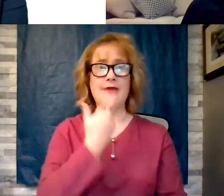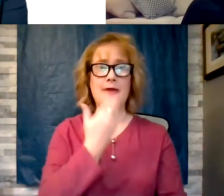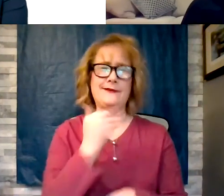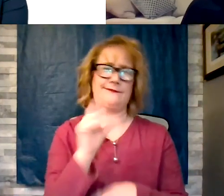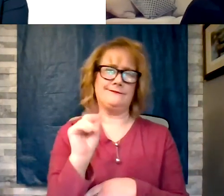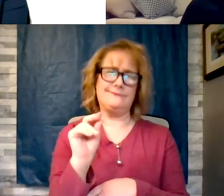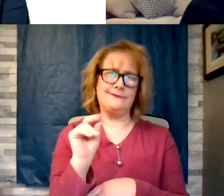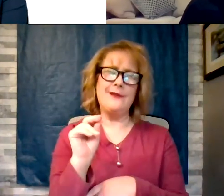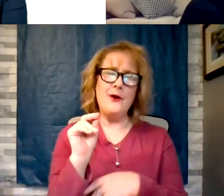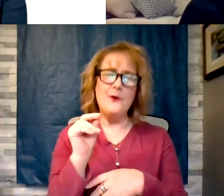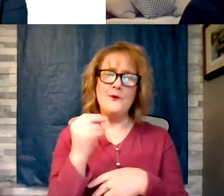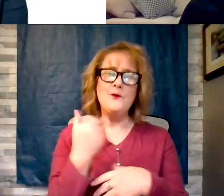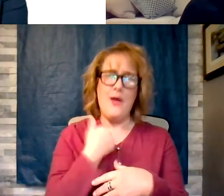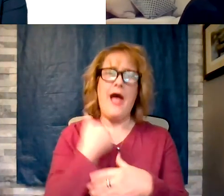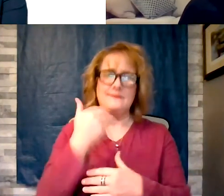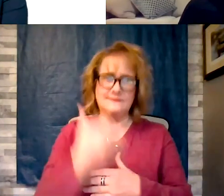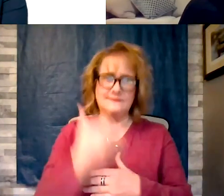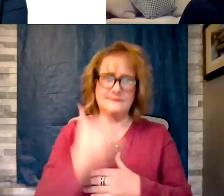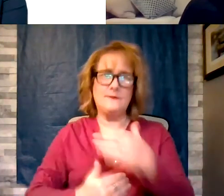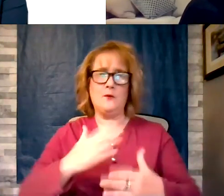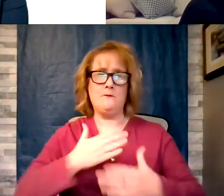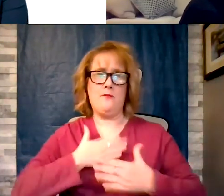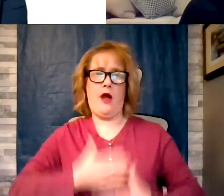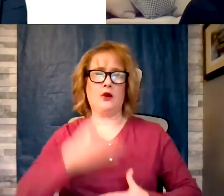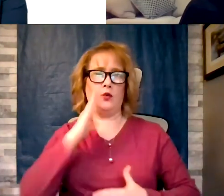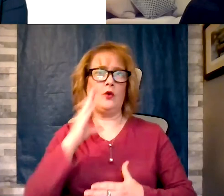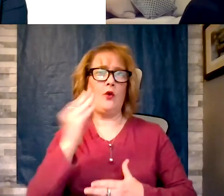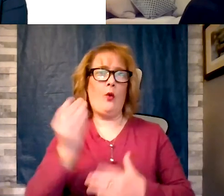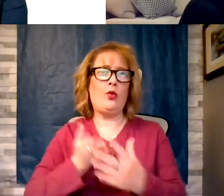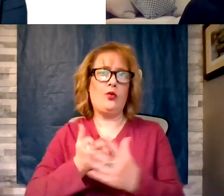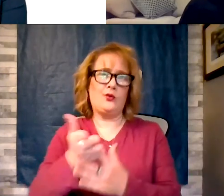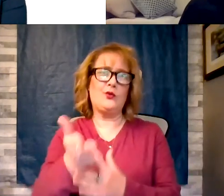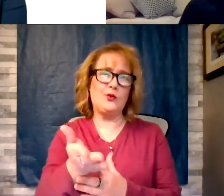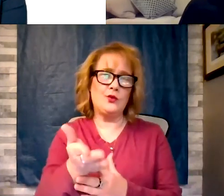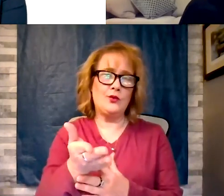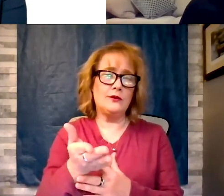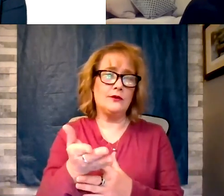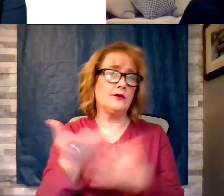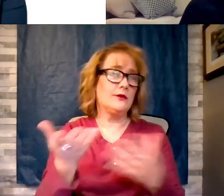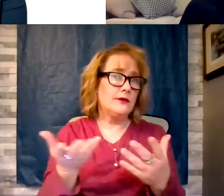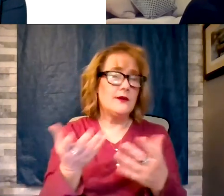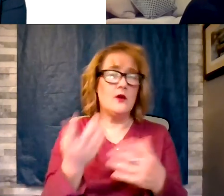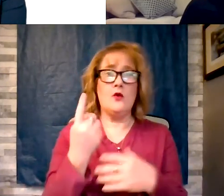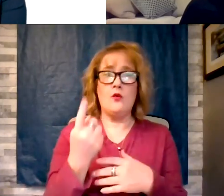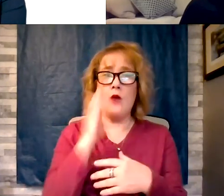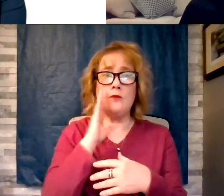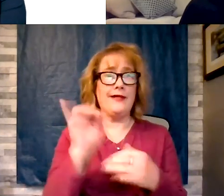steps the body is going through. One is where insulin, bodies are